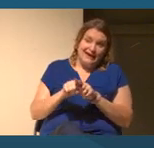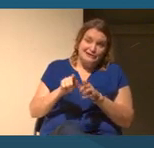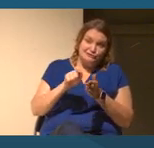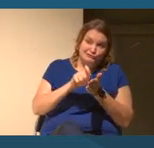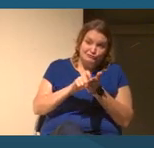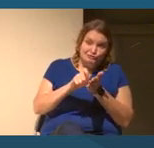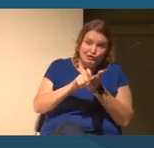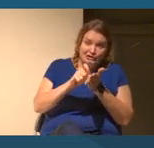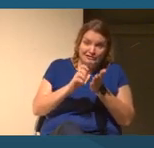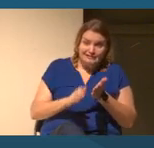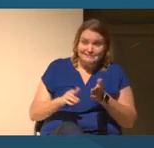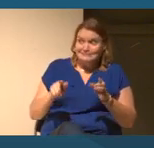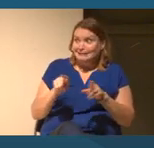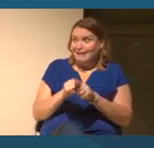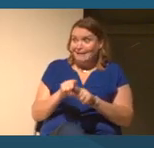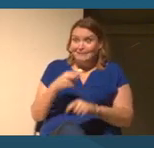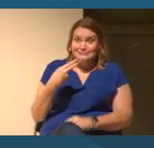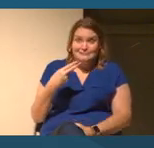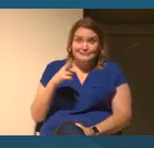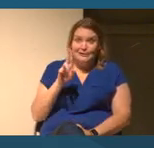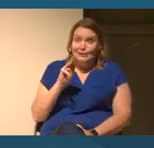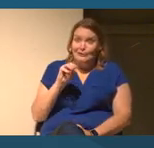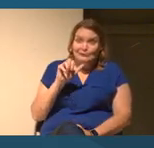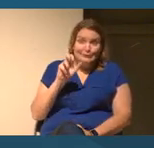being. It's helped me be more empathetic.